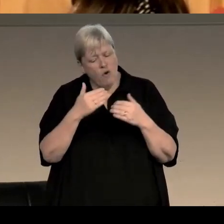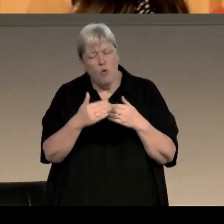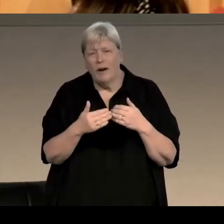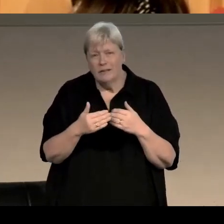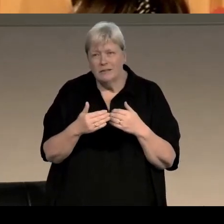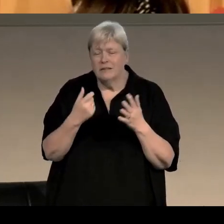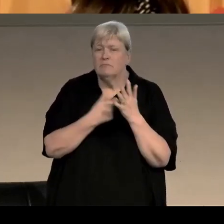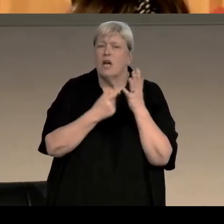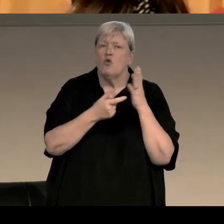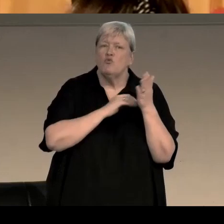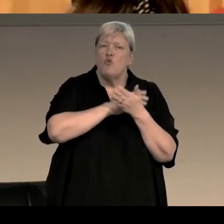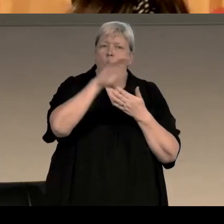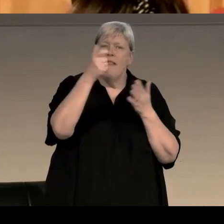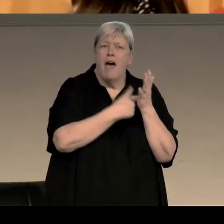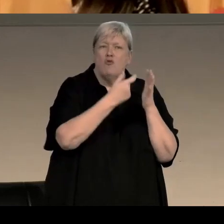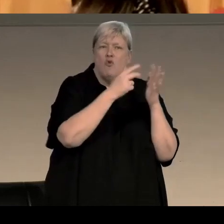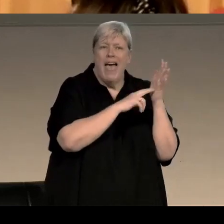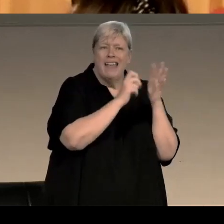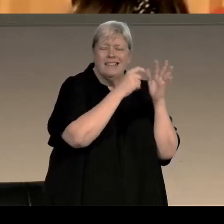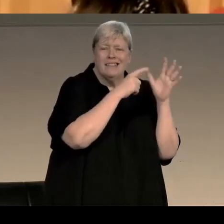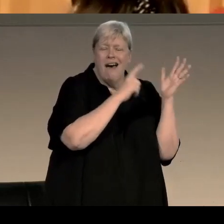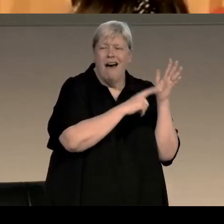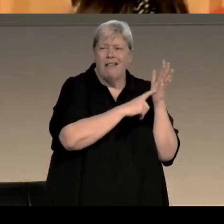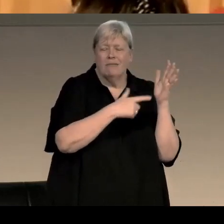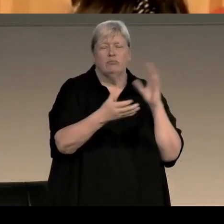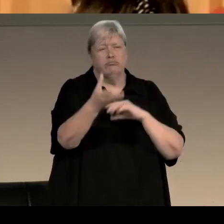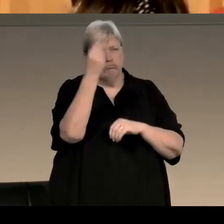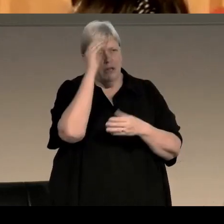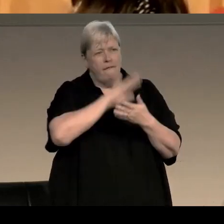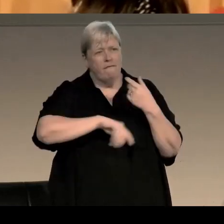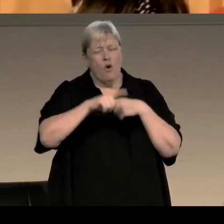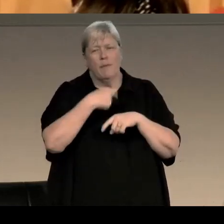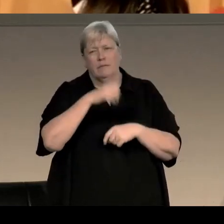Ruth Rendell was somebody that I learned a lot from, and Patricia Highsmith.